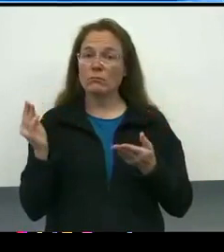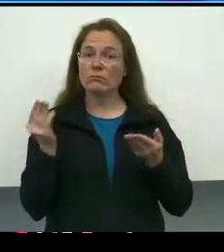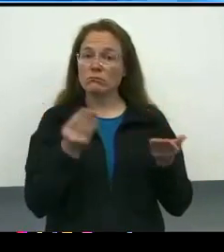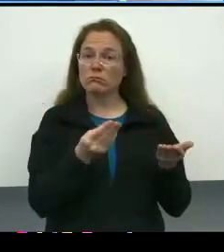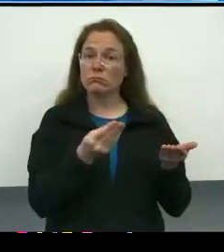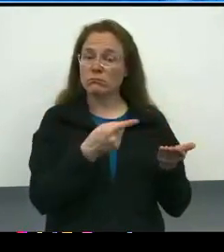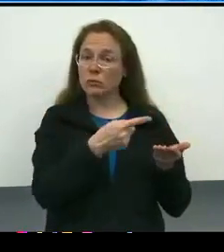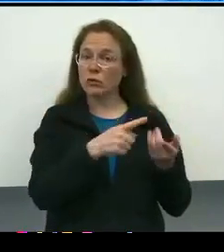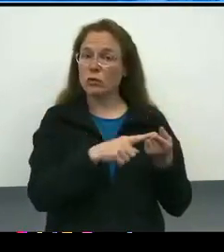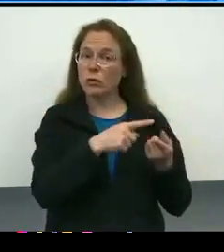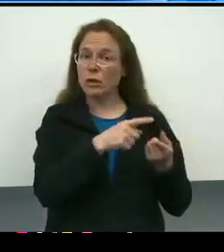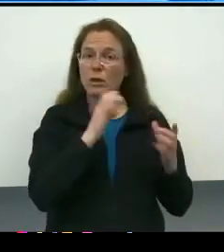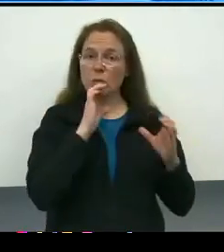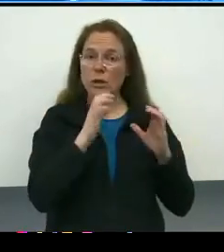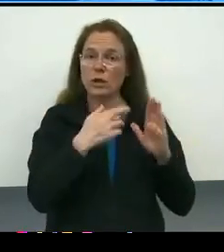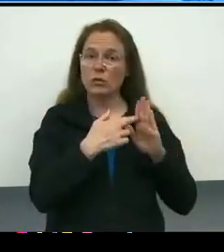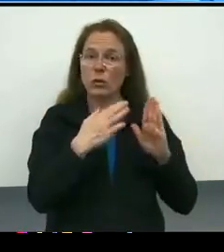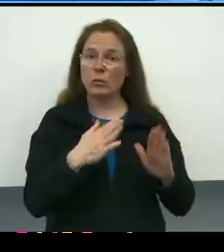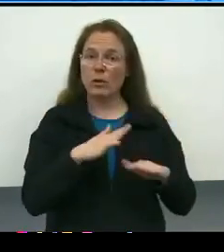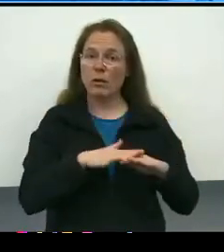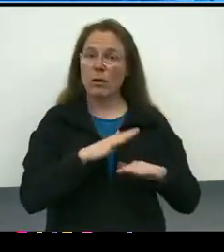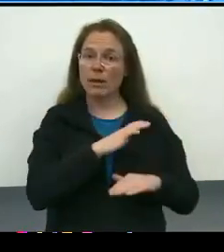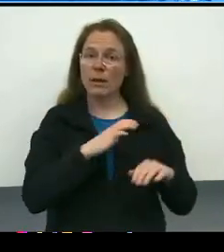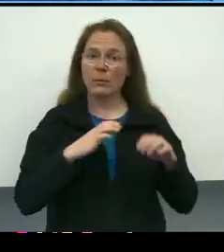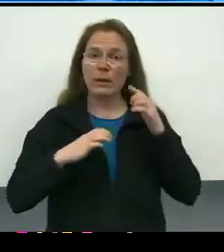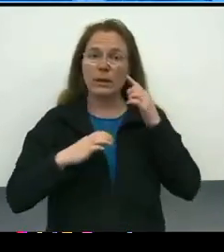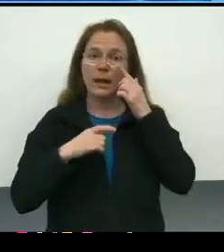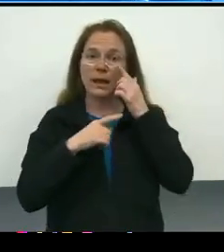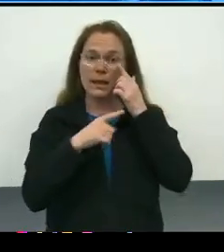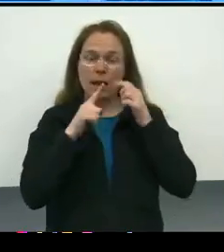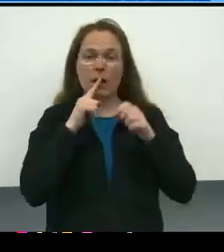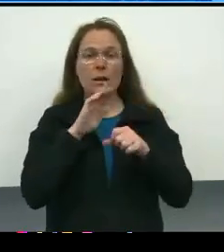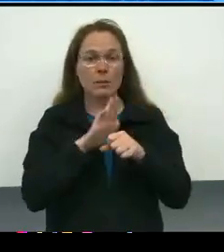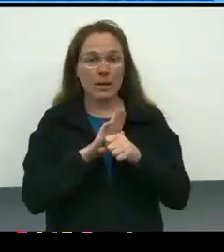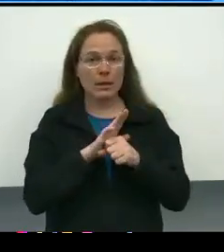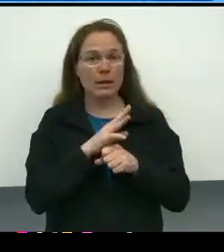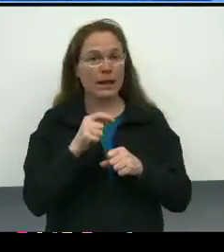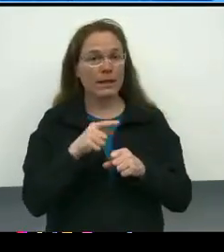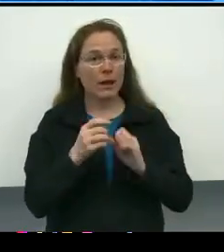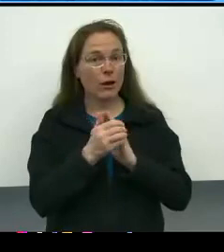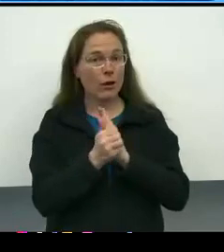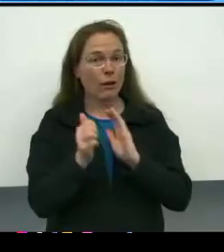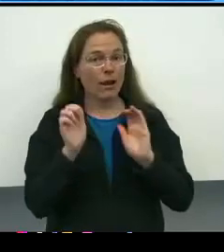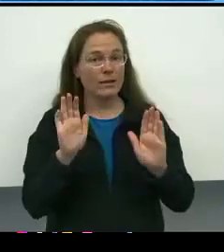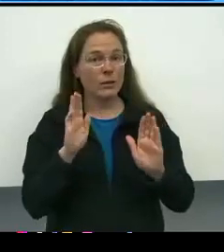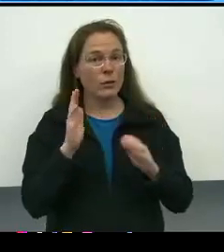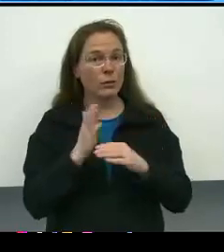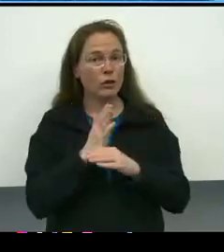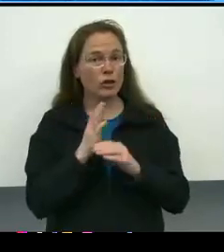to the communication representatives on our committee who are committed and excellent. And we will definitely share that information.